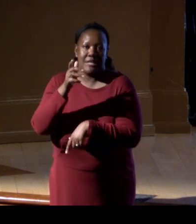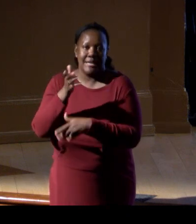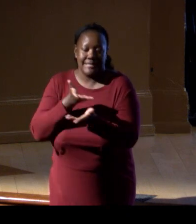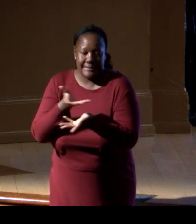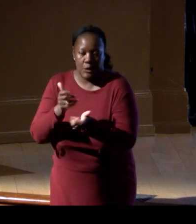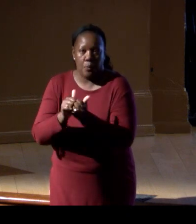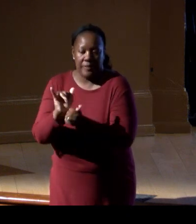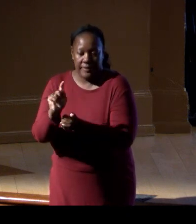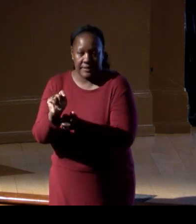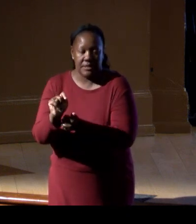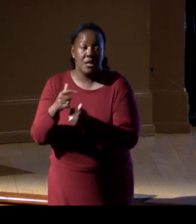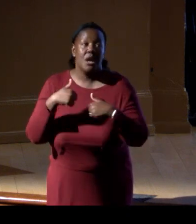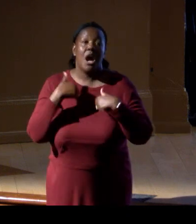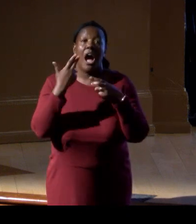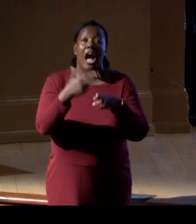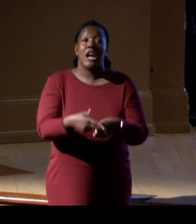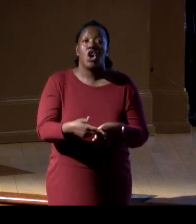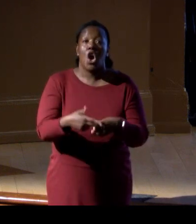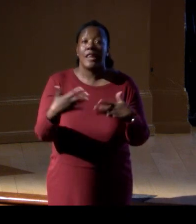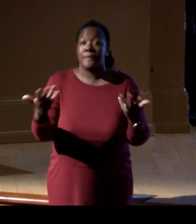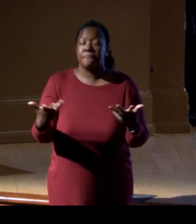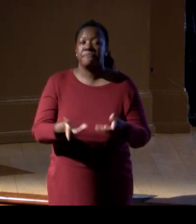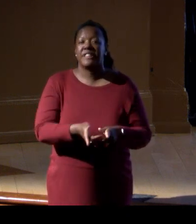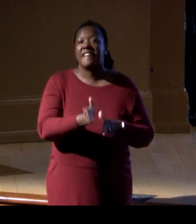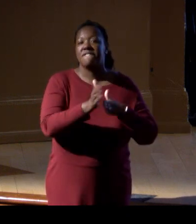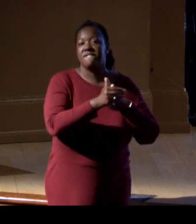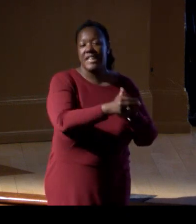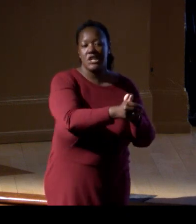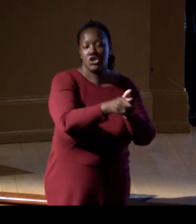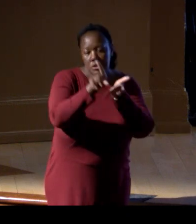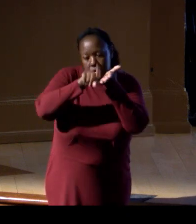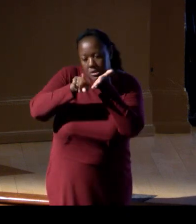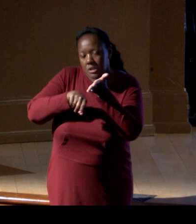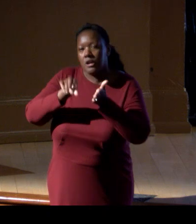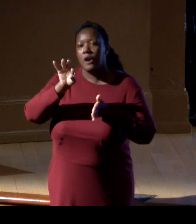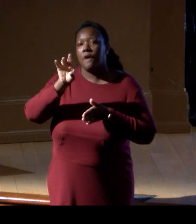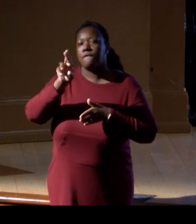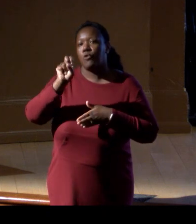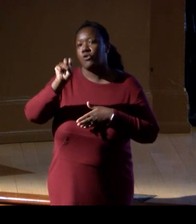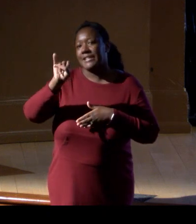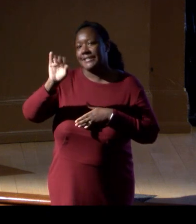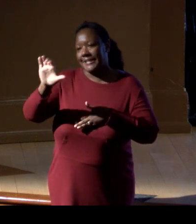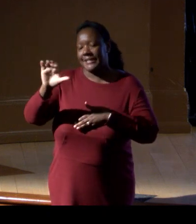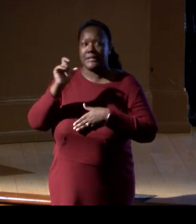In short, I call this fish forensics. We need eDNA as one of those critical new tools